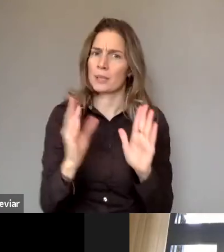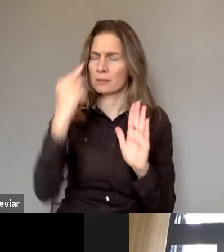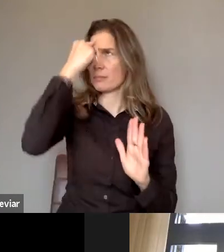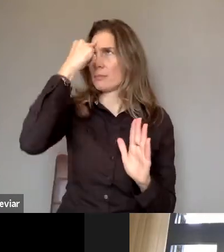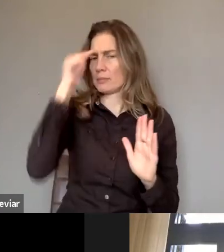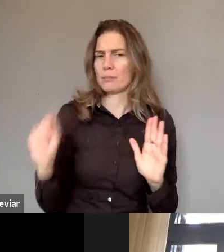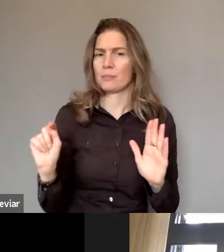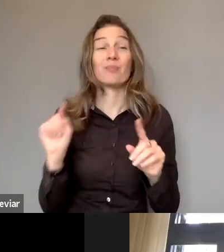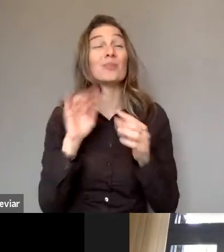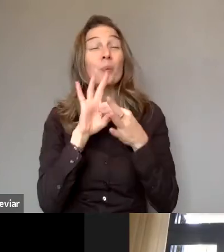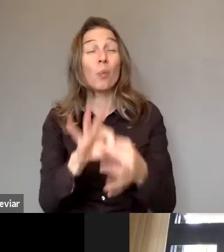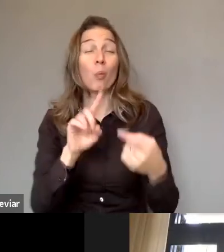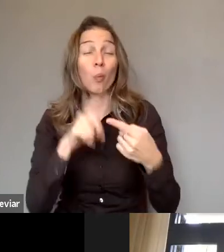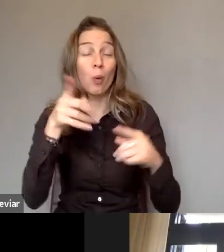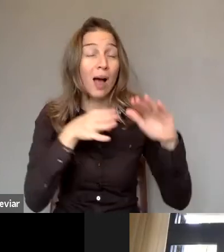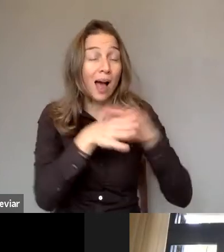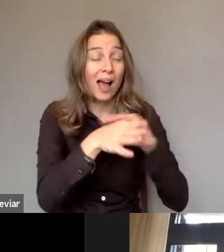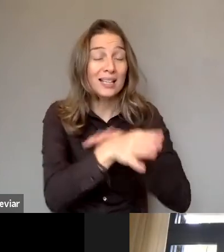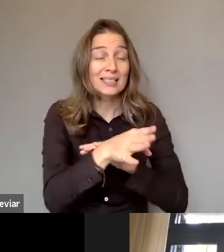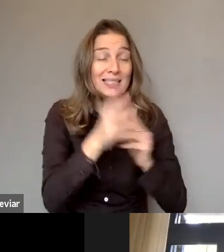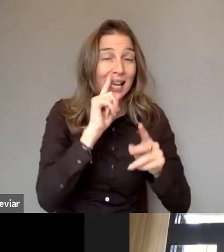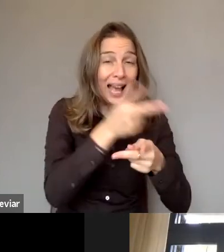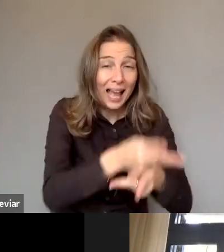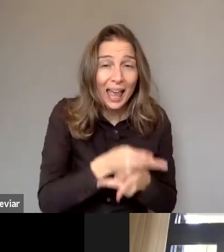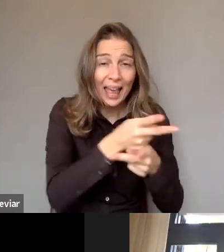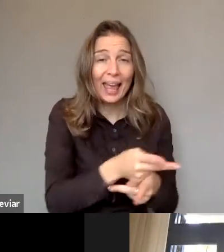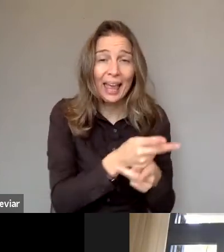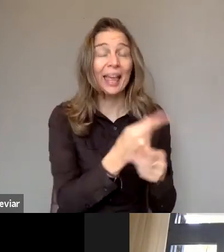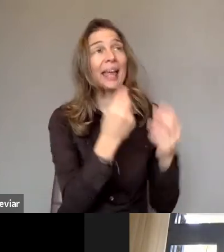When we talk about to have access to information.